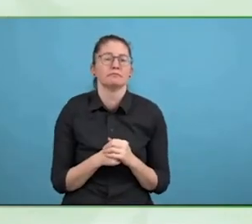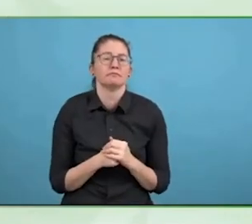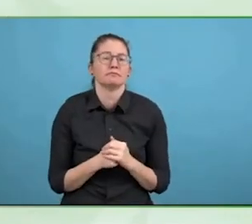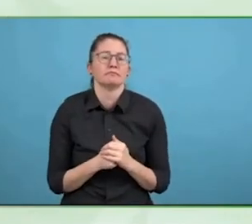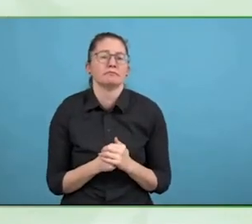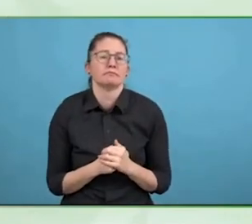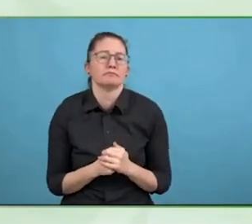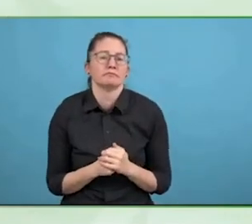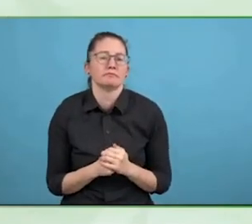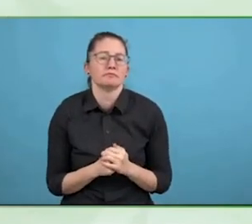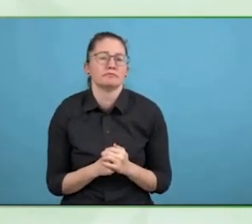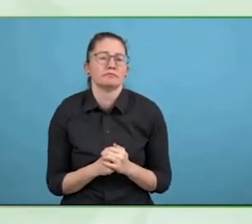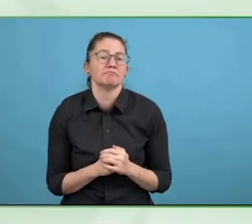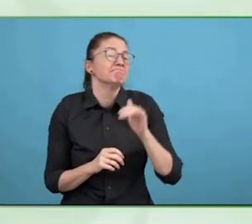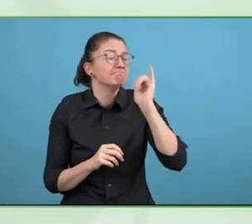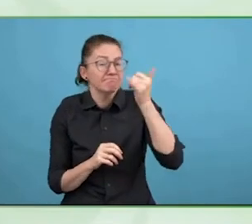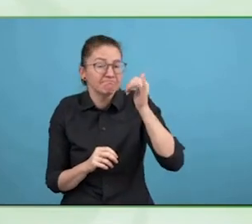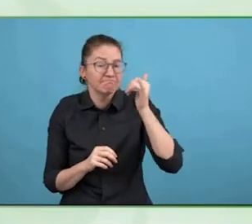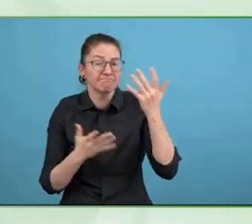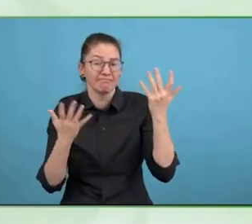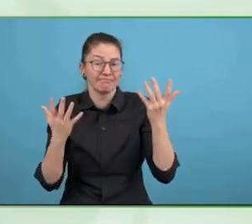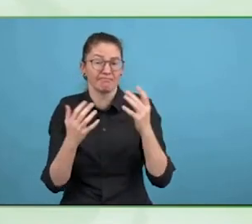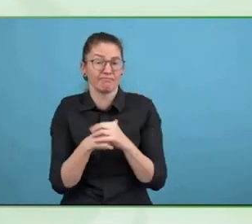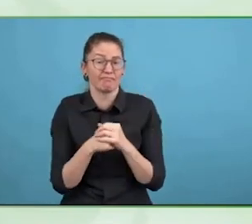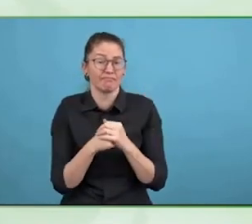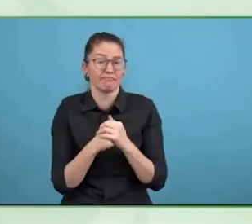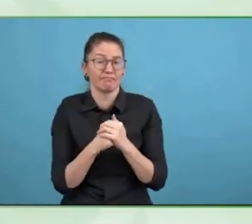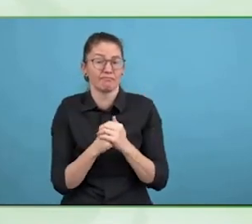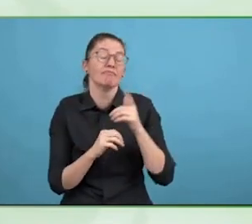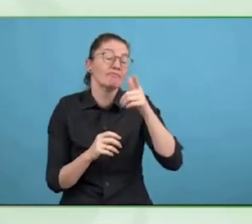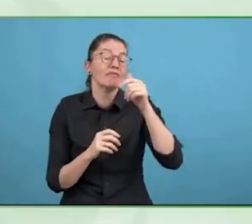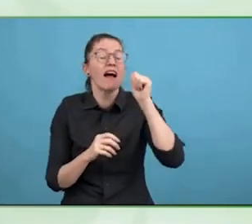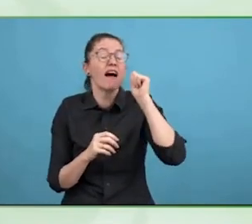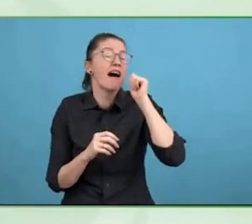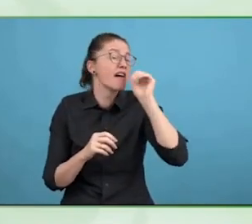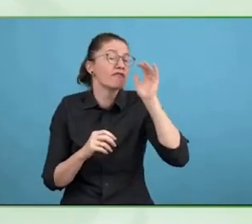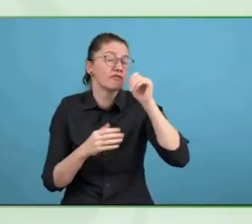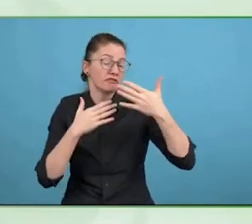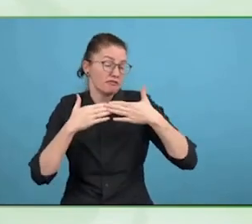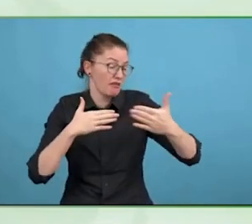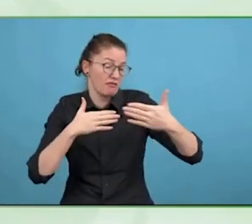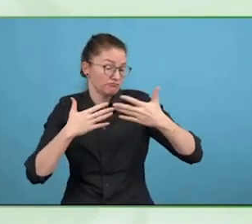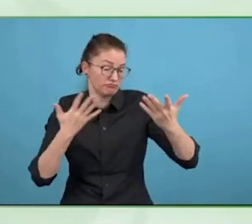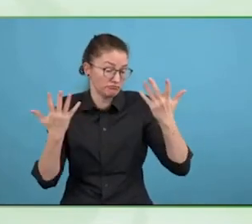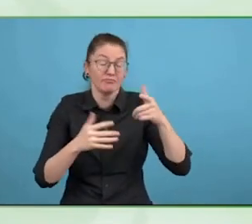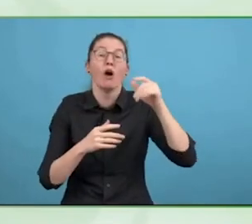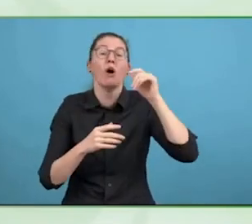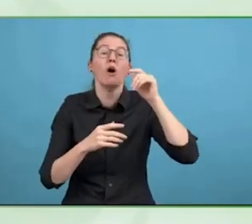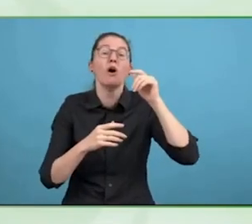What is the most effective entry point if you want to fully enjoy your right as a person with support needs?